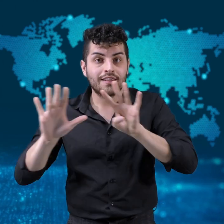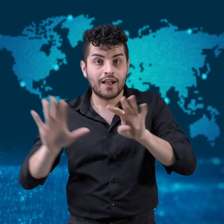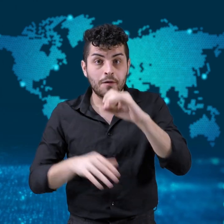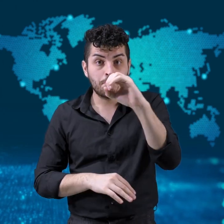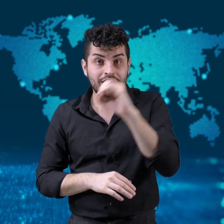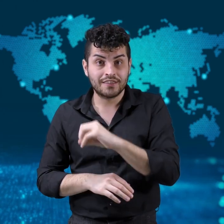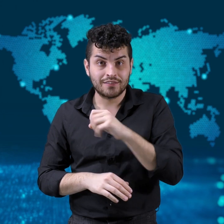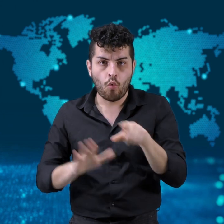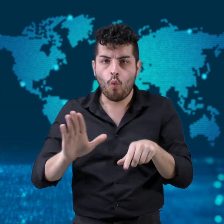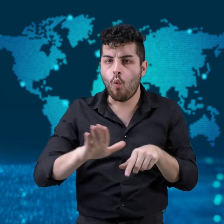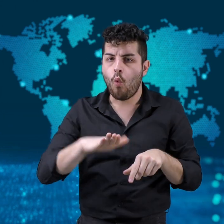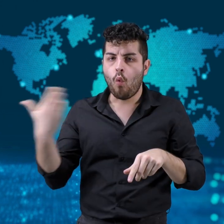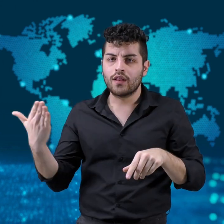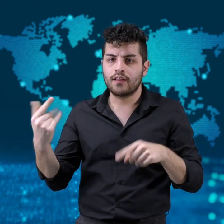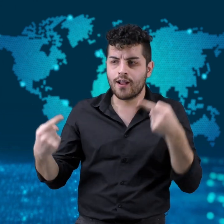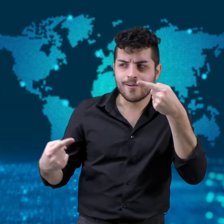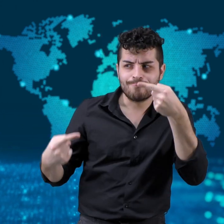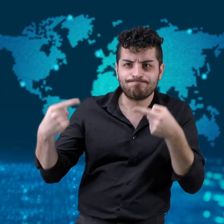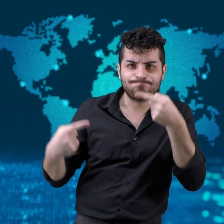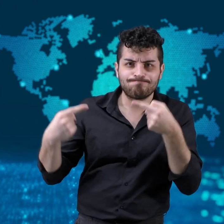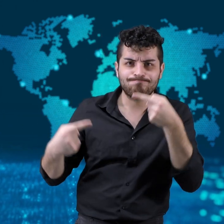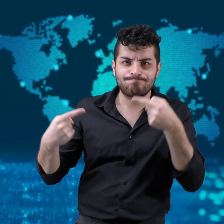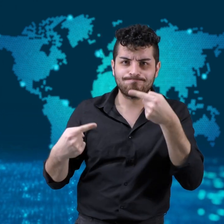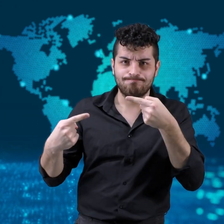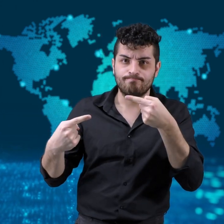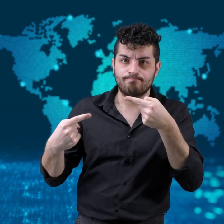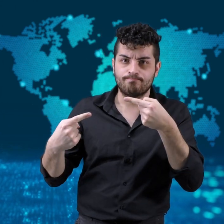received 49% of the vote.